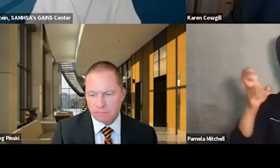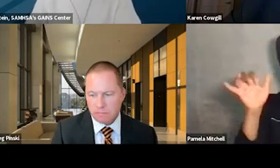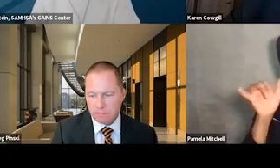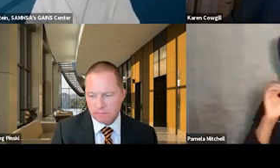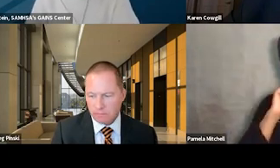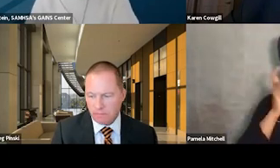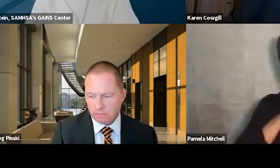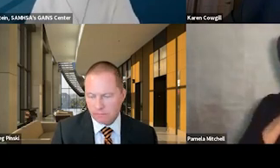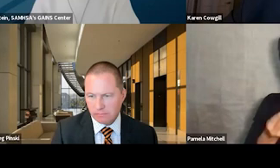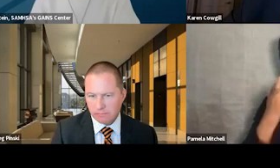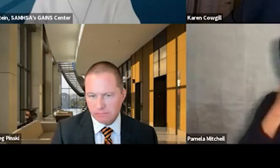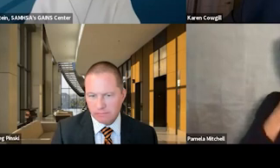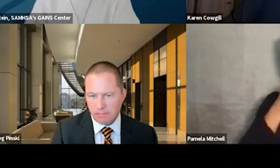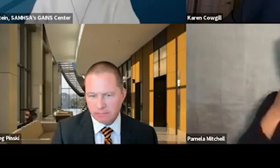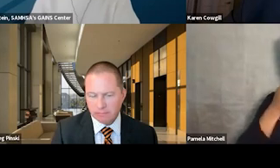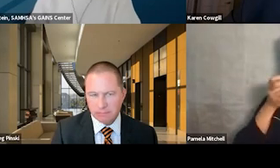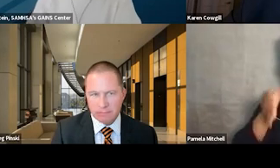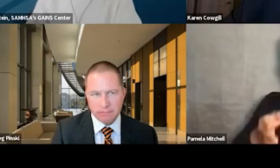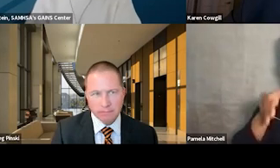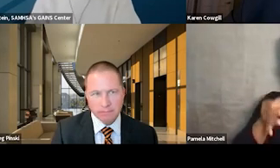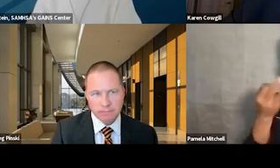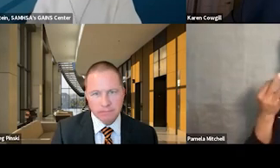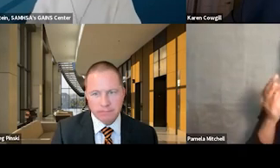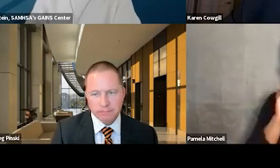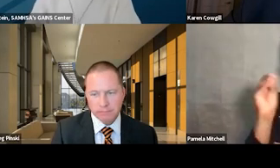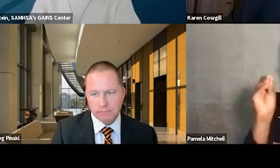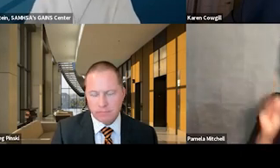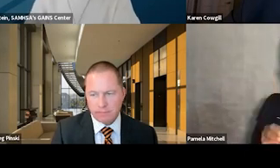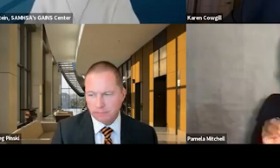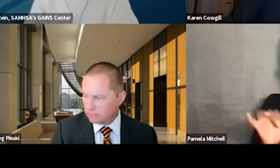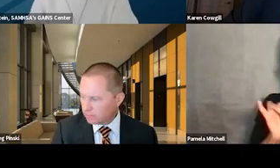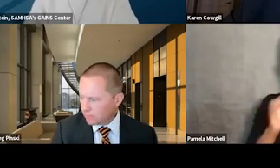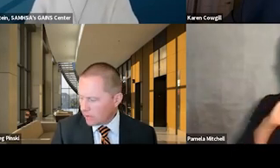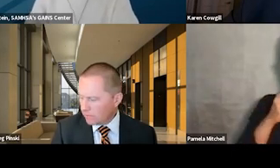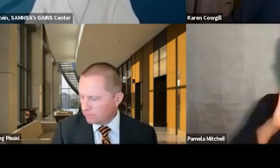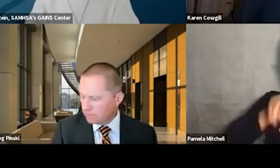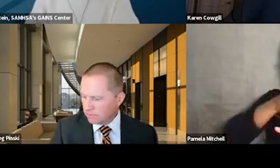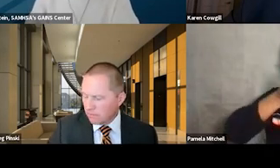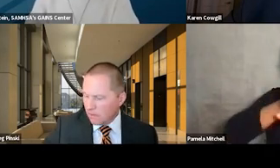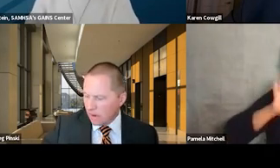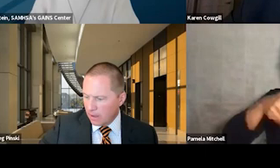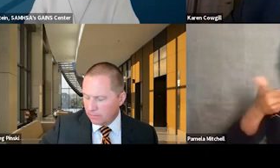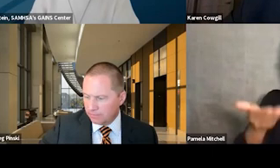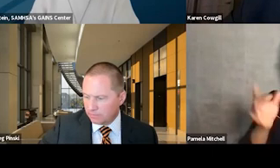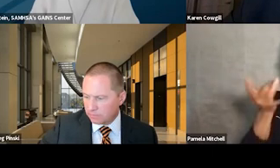from the judiciary at 19%, followed by community-base providers at 18%,